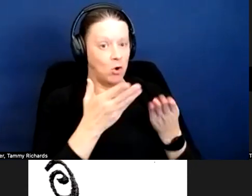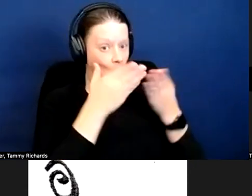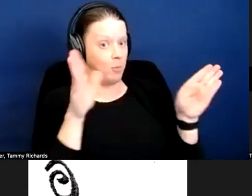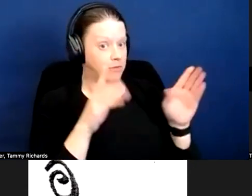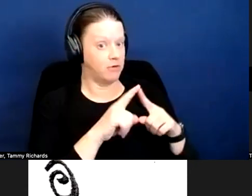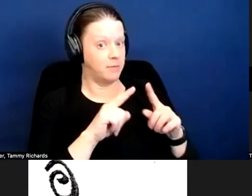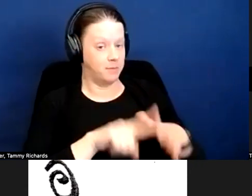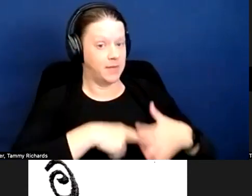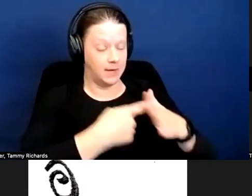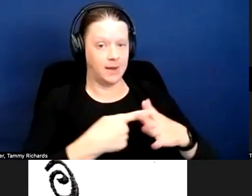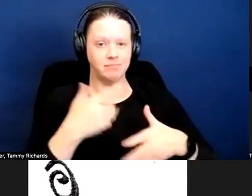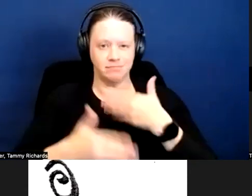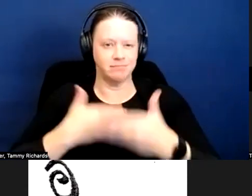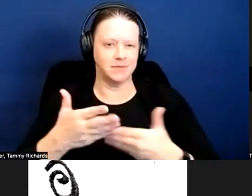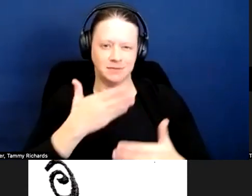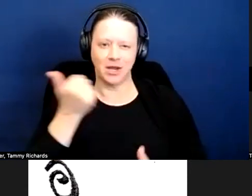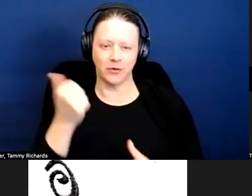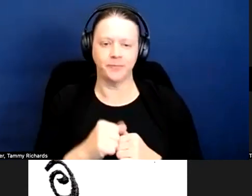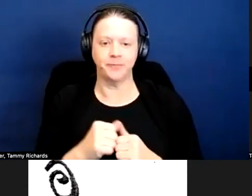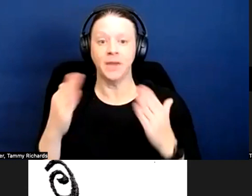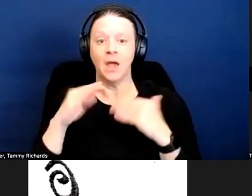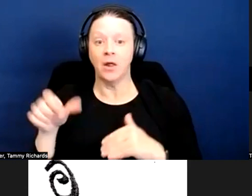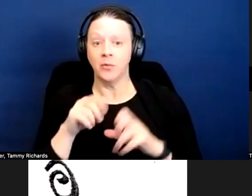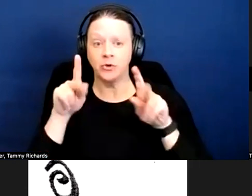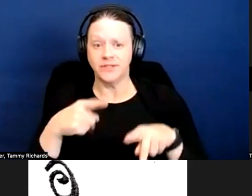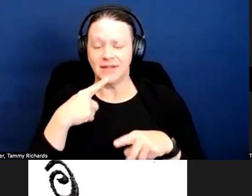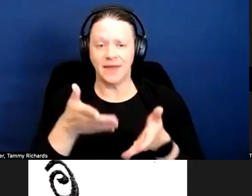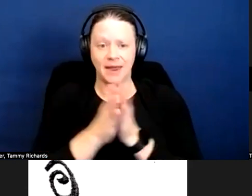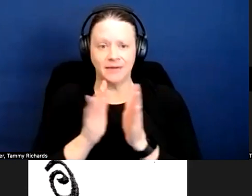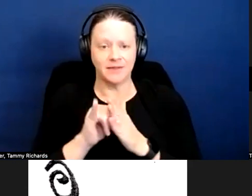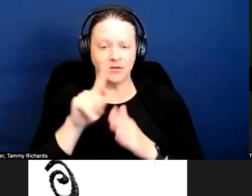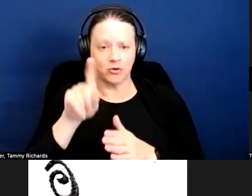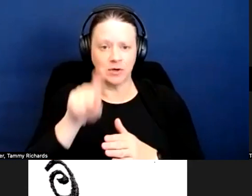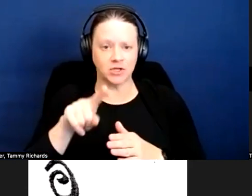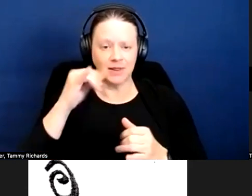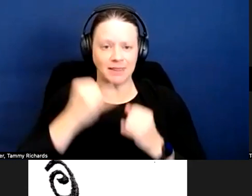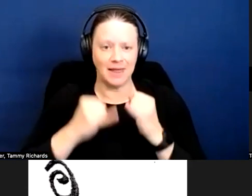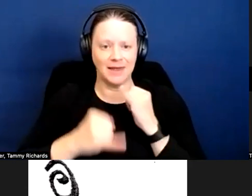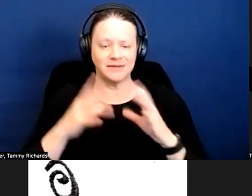And somebody said they asked this question last session in a mixed building where tenants